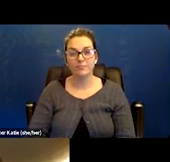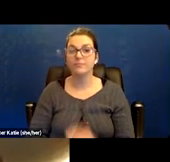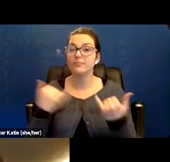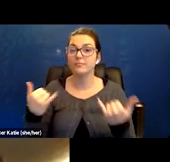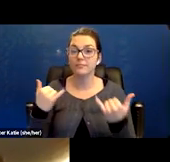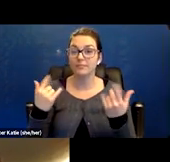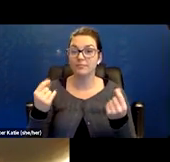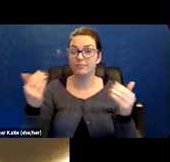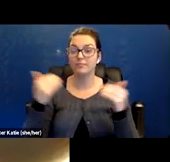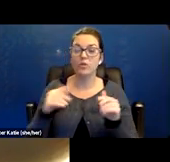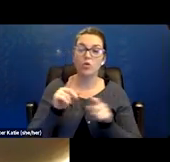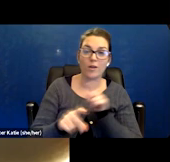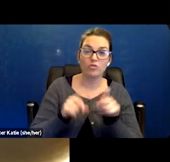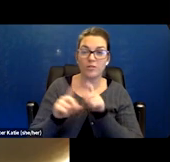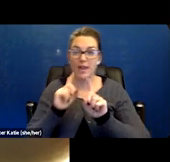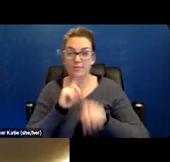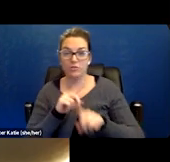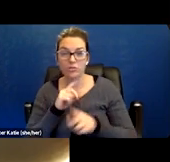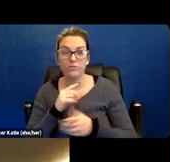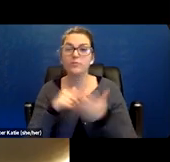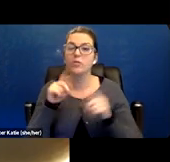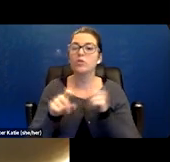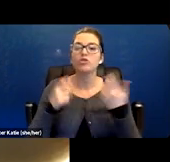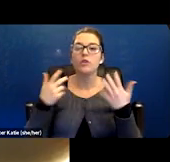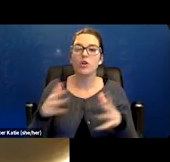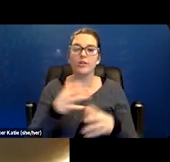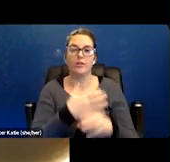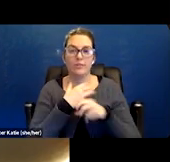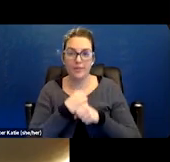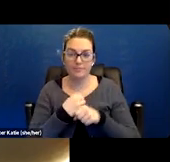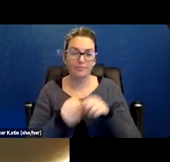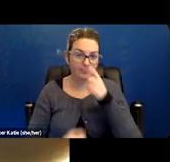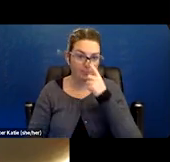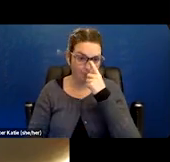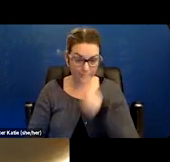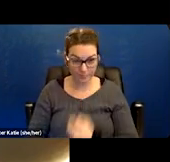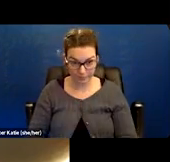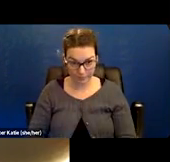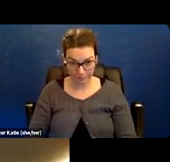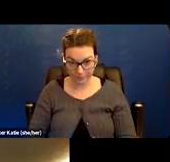right now. - Yeah. [Pam] So we have some questions that have already come in. That I think you've answered some of those